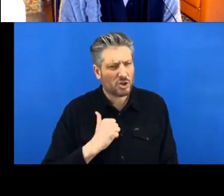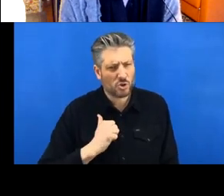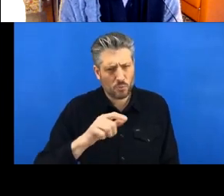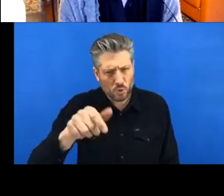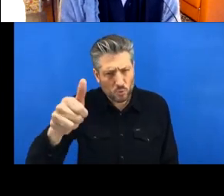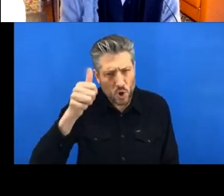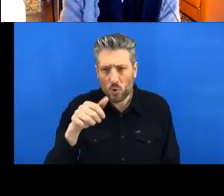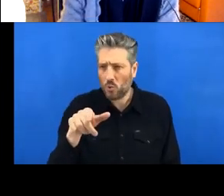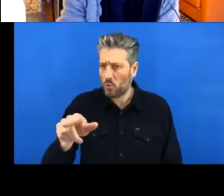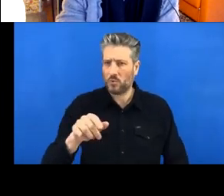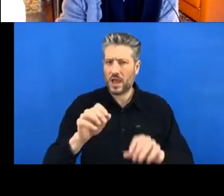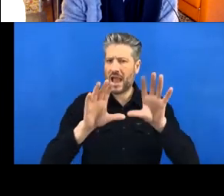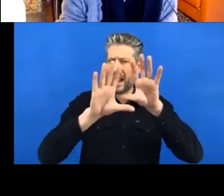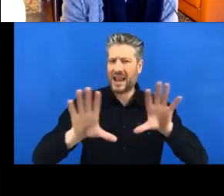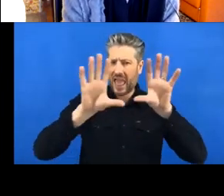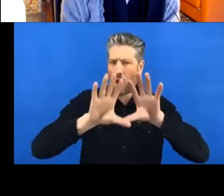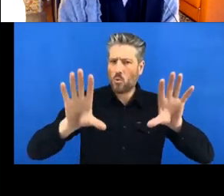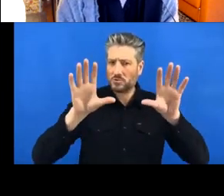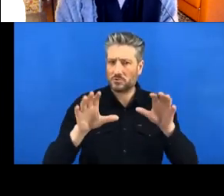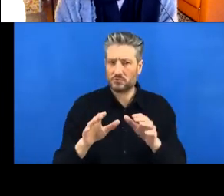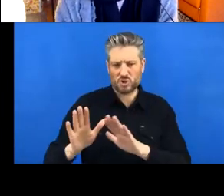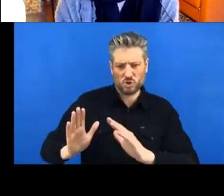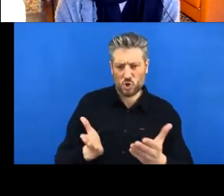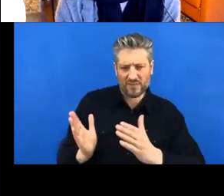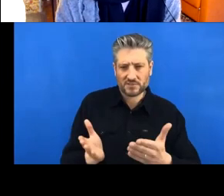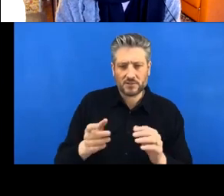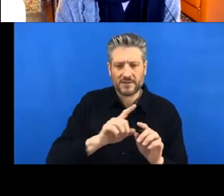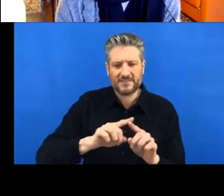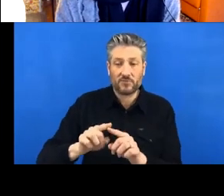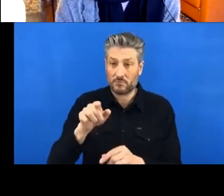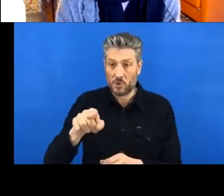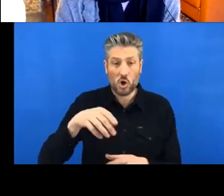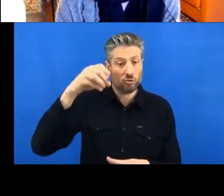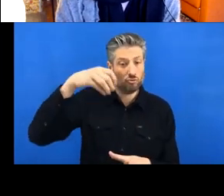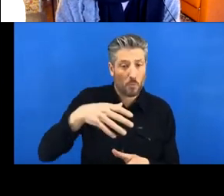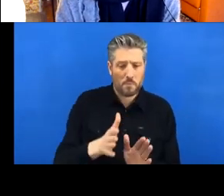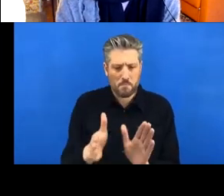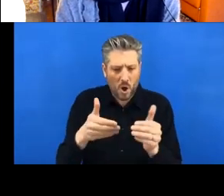like syncing services like Dropbox and so on, where you might have a laptop,